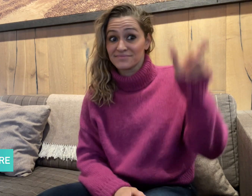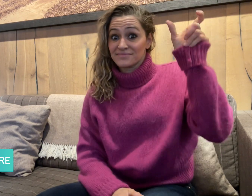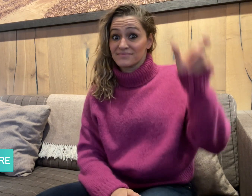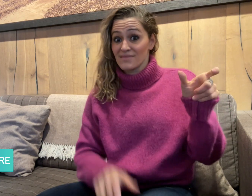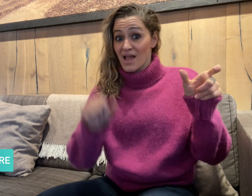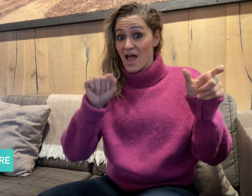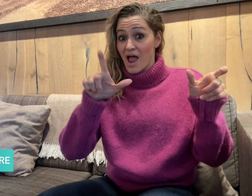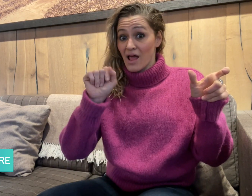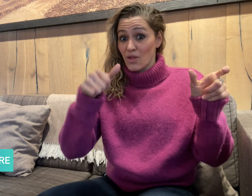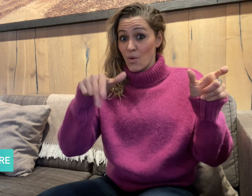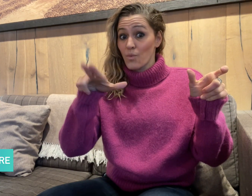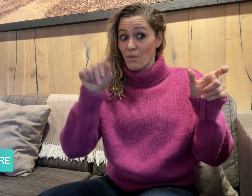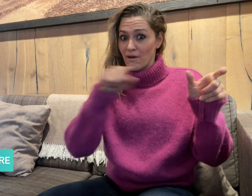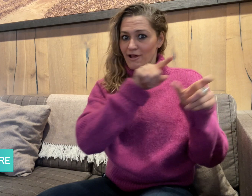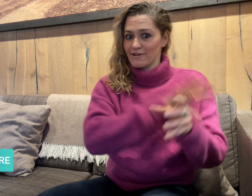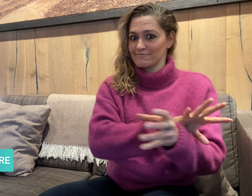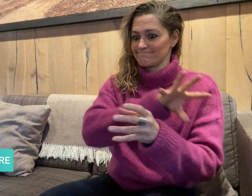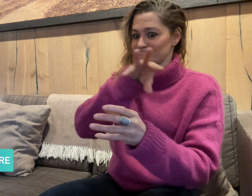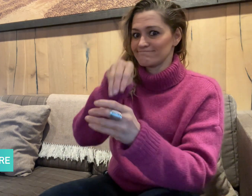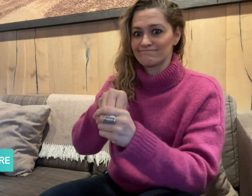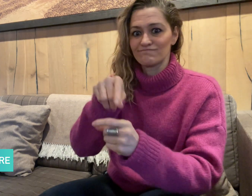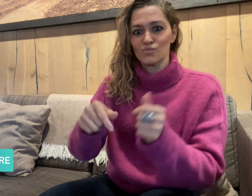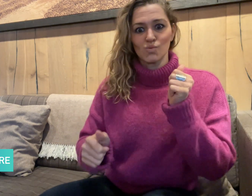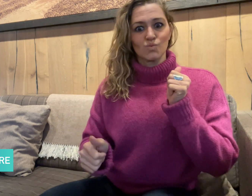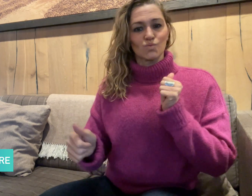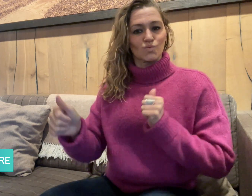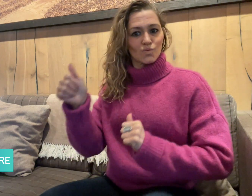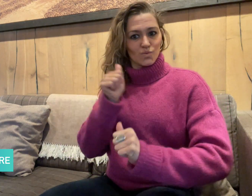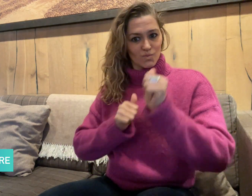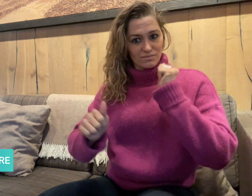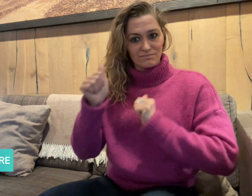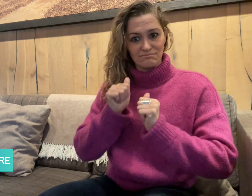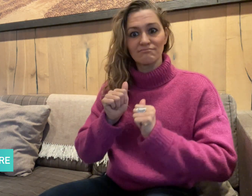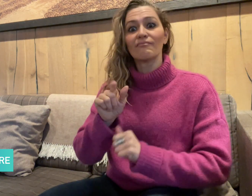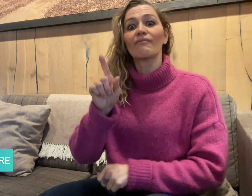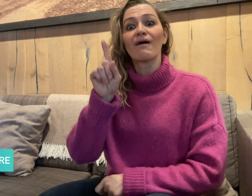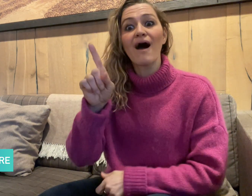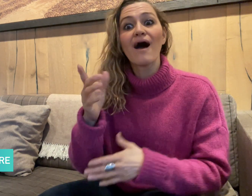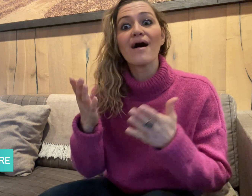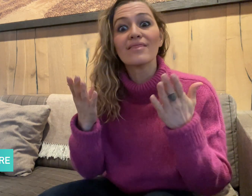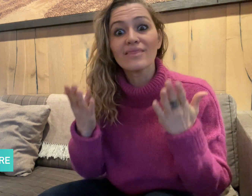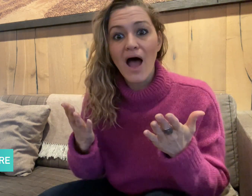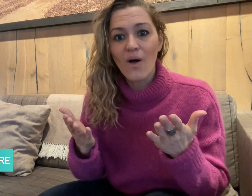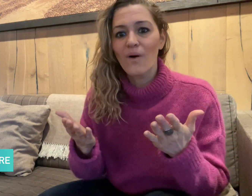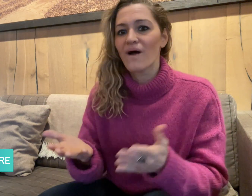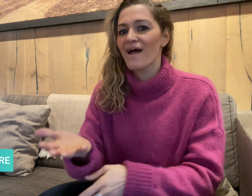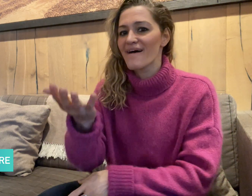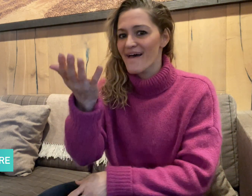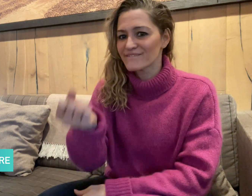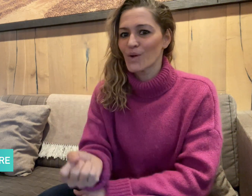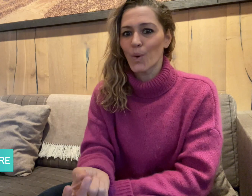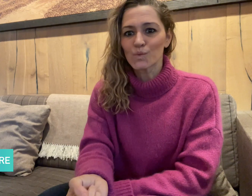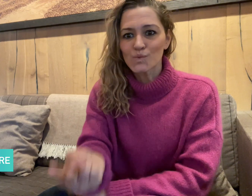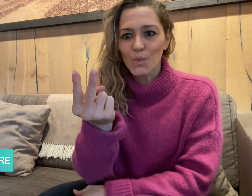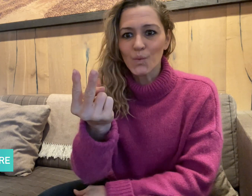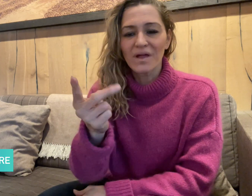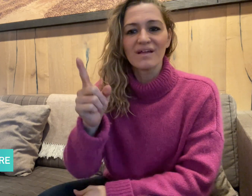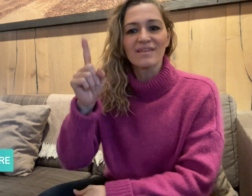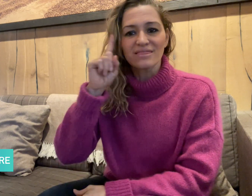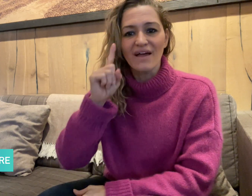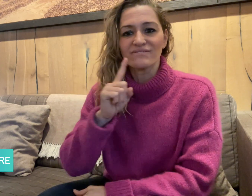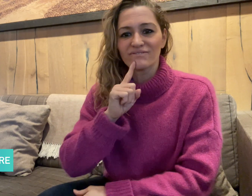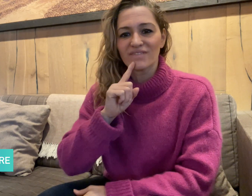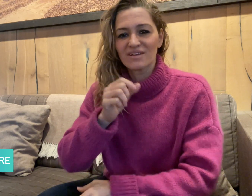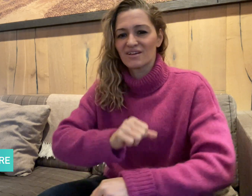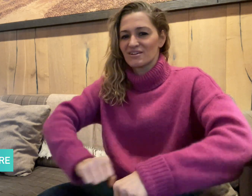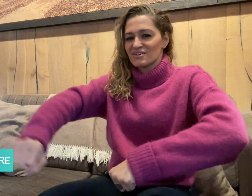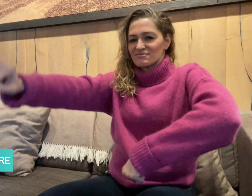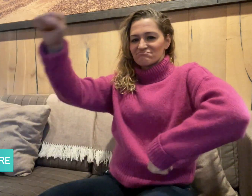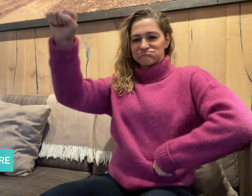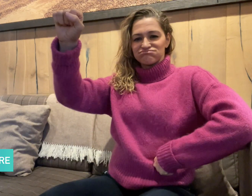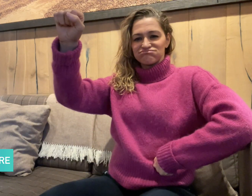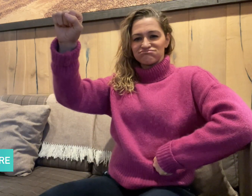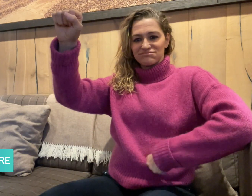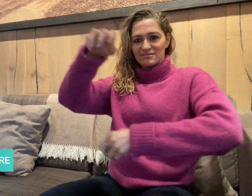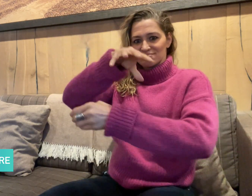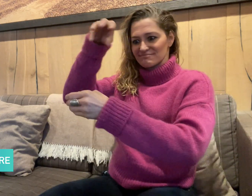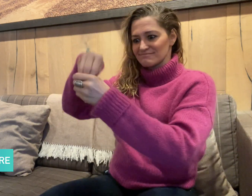With her joining the show, there now are two Deaf superheroes